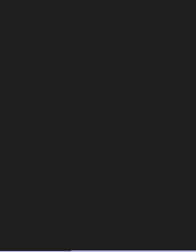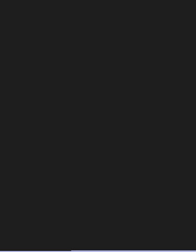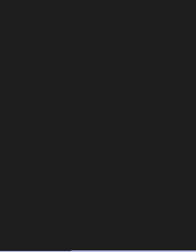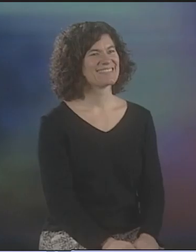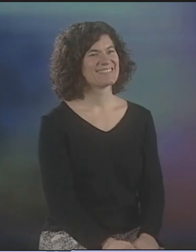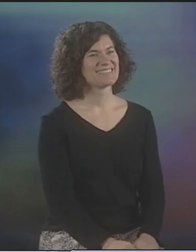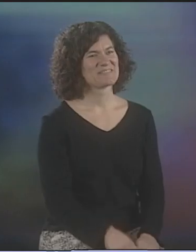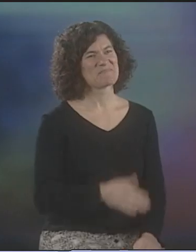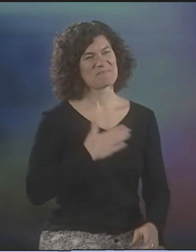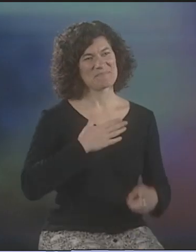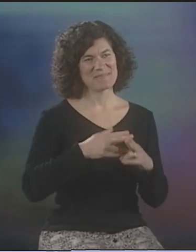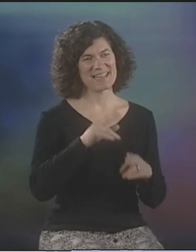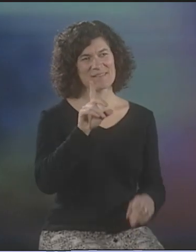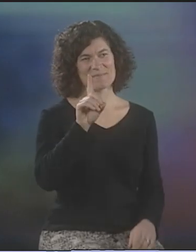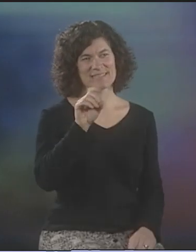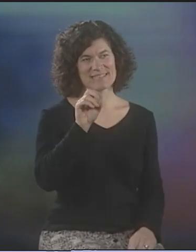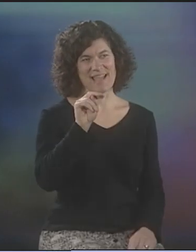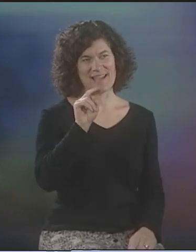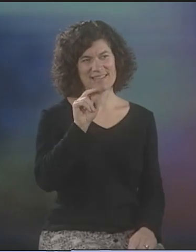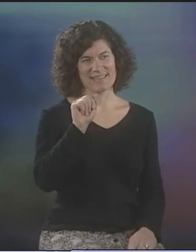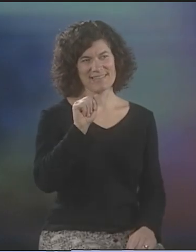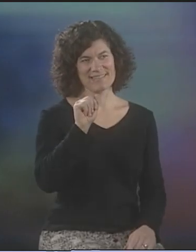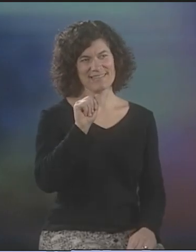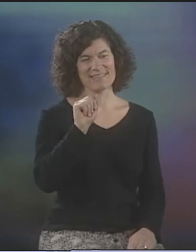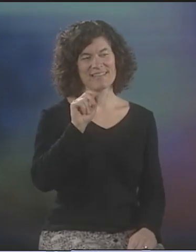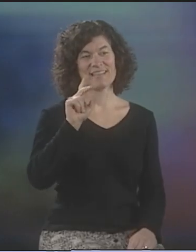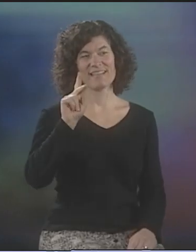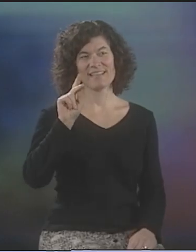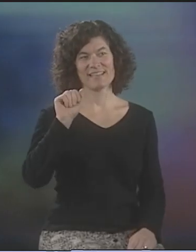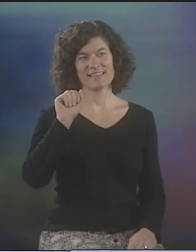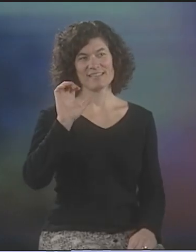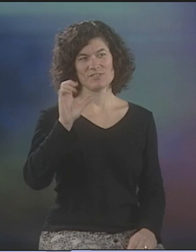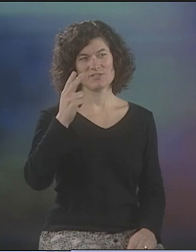MY NAME IS DONNA KACHIDES McCALLUM...